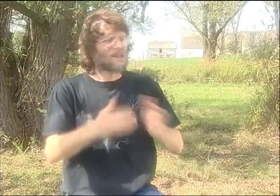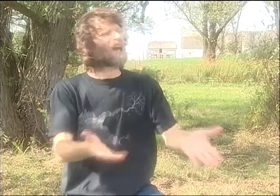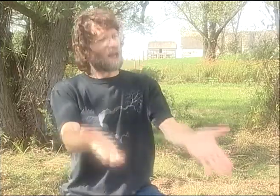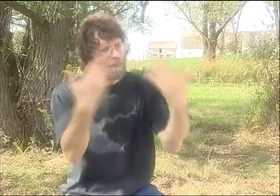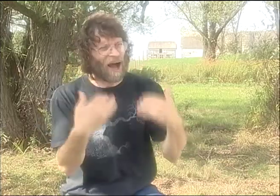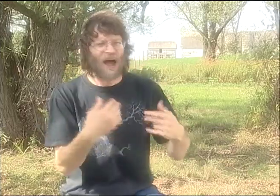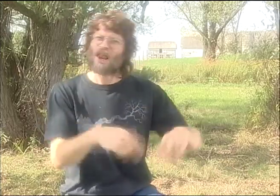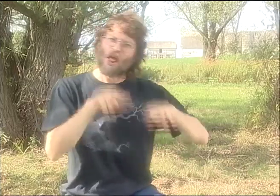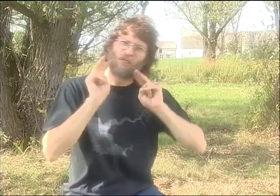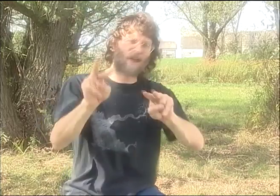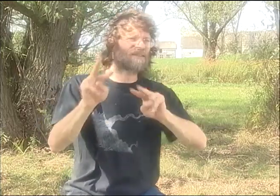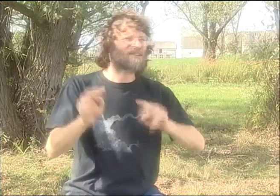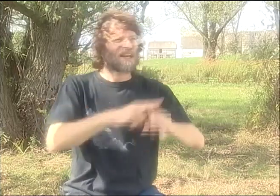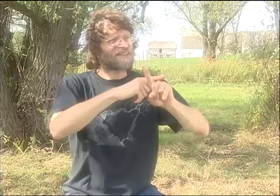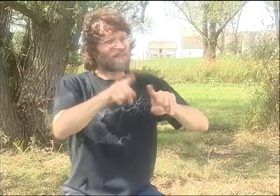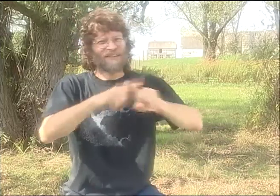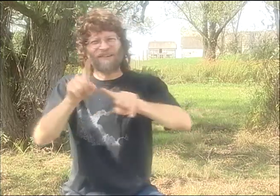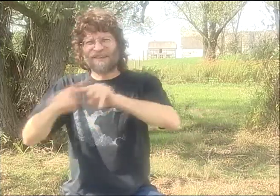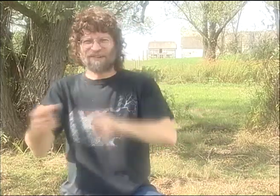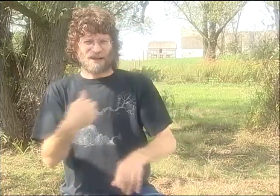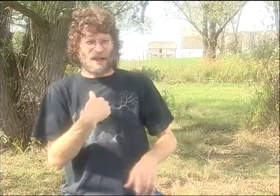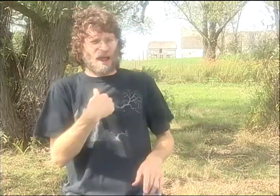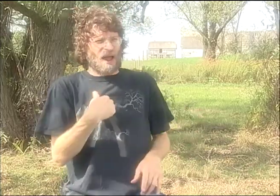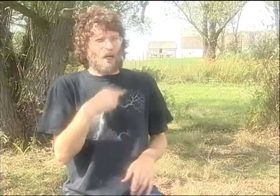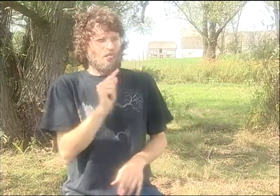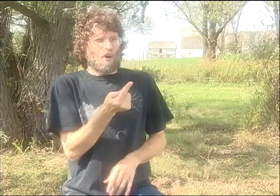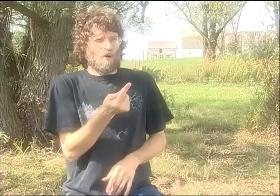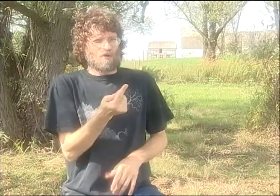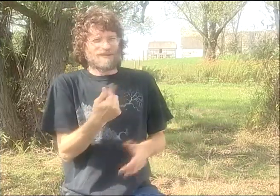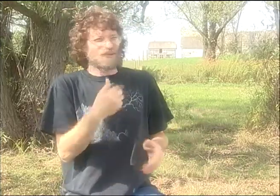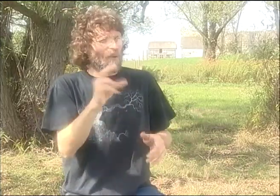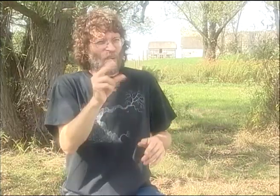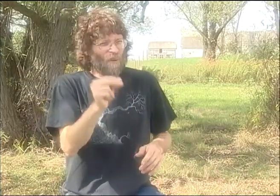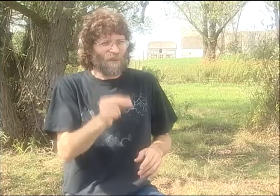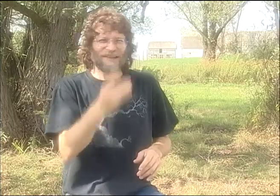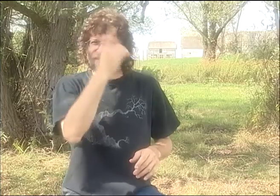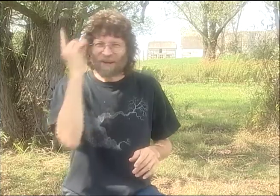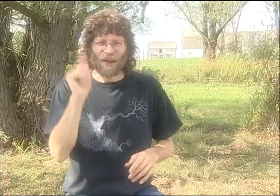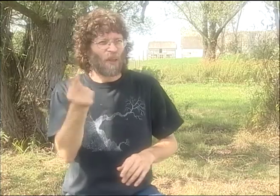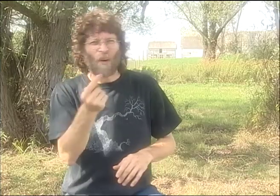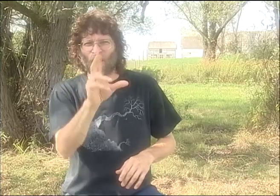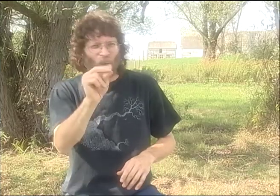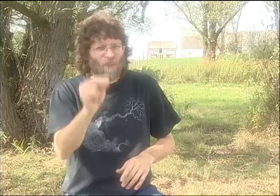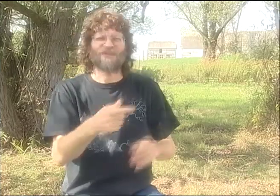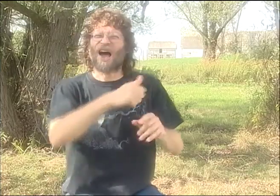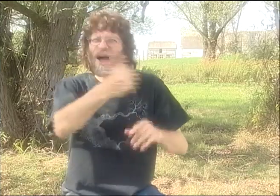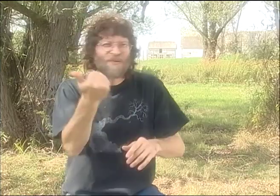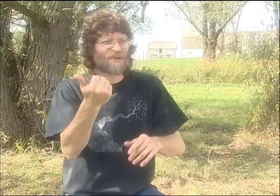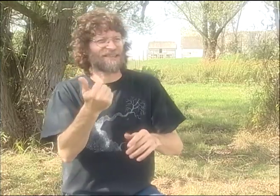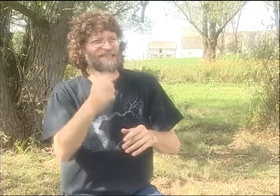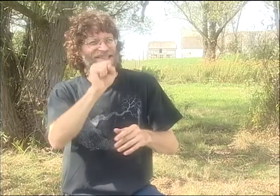WE ALSO WANTED TO ENCOURAGE DEAF PEOPLE IN THE COMMUNITY. COME ON. COME. LOOK AT THIS. SEE ALL THESE DIFFERENT POETS.